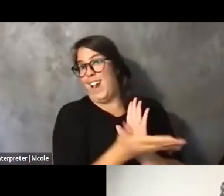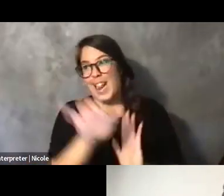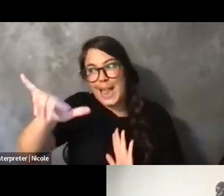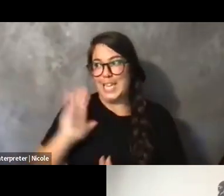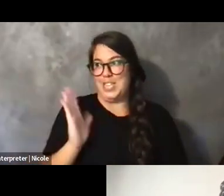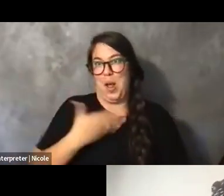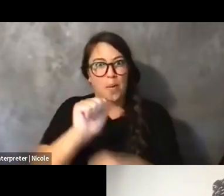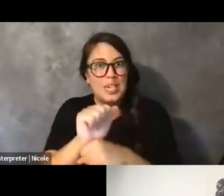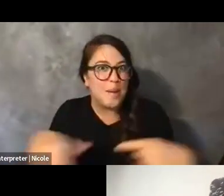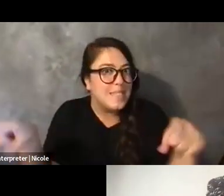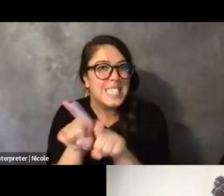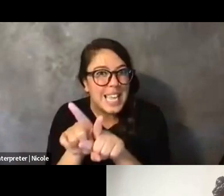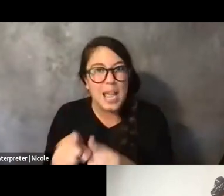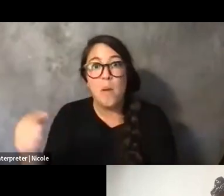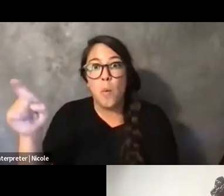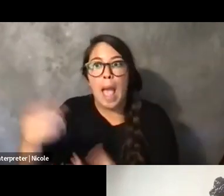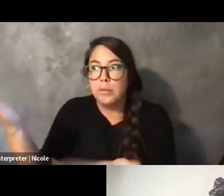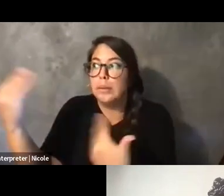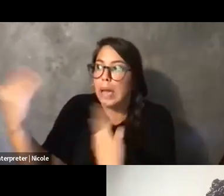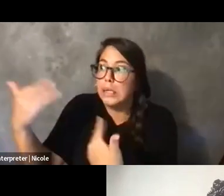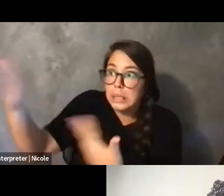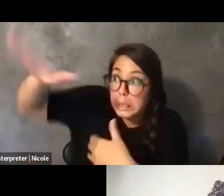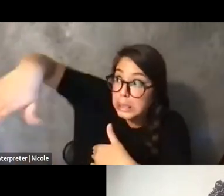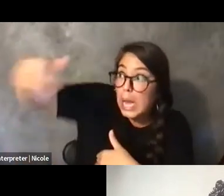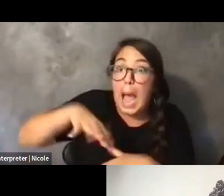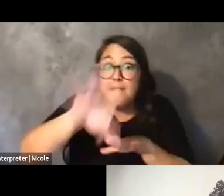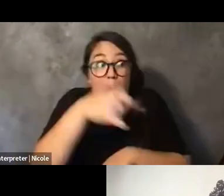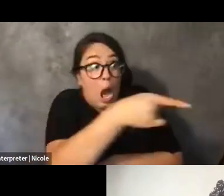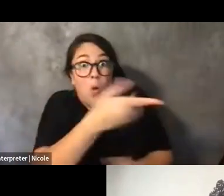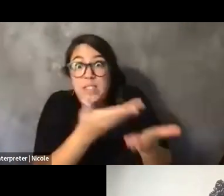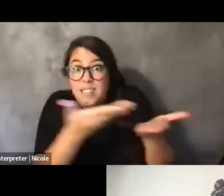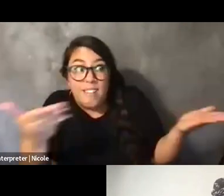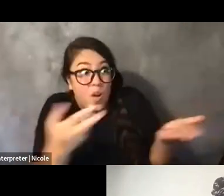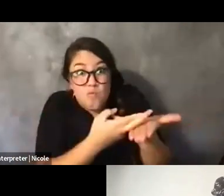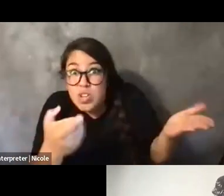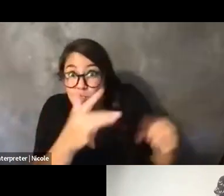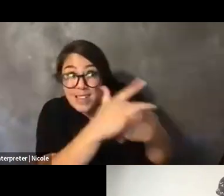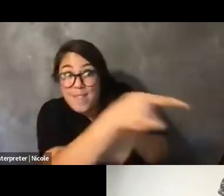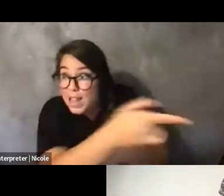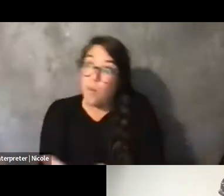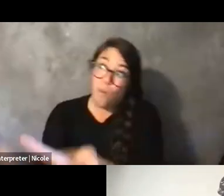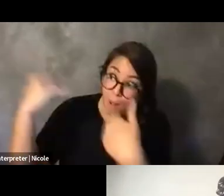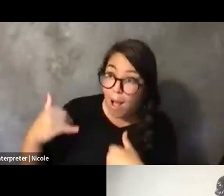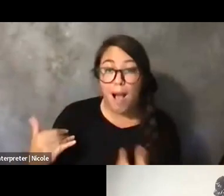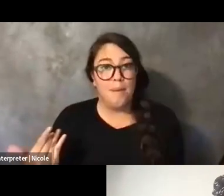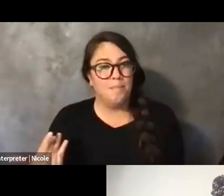This is where the things are. This is where we can help each other," you know? And it's like, you know -- Like I said, sometimes that's hard to talk about.